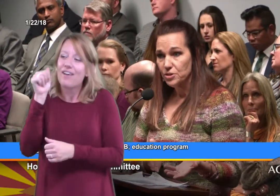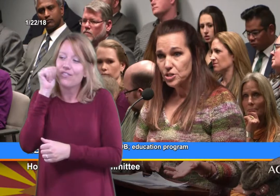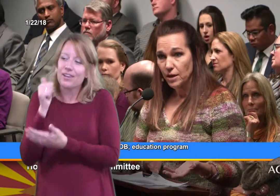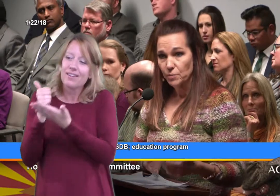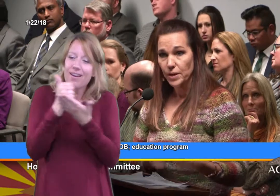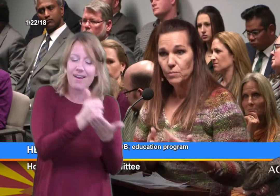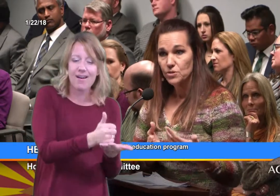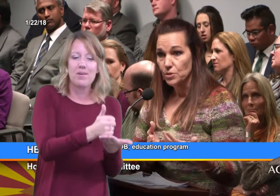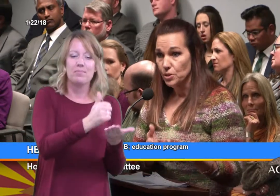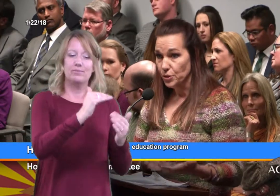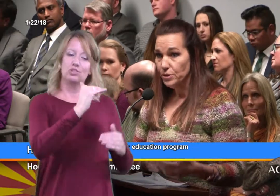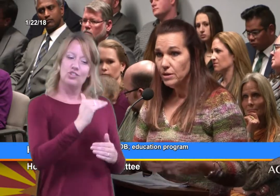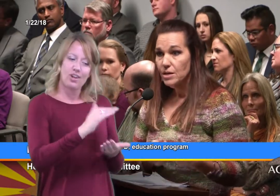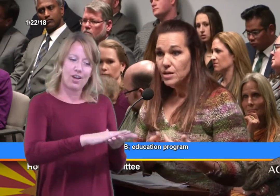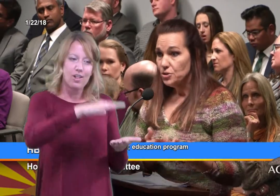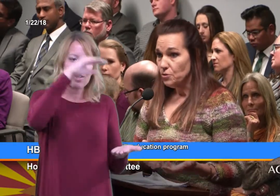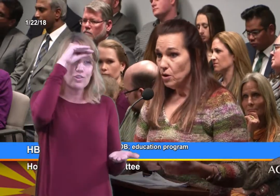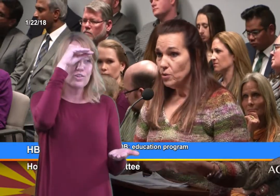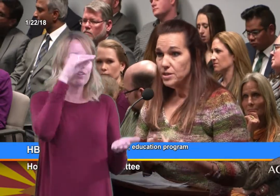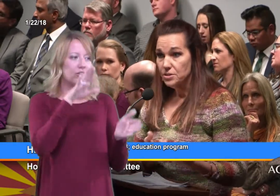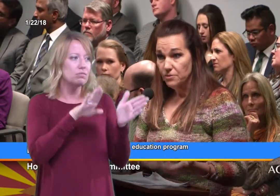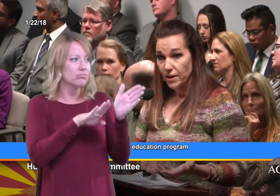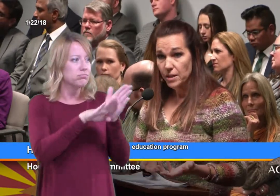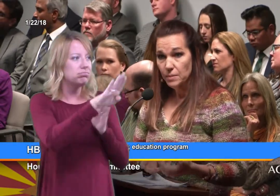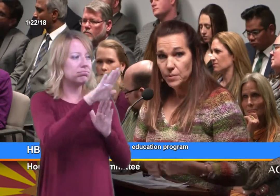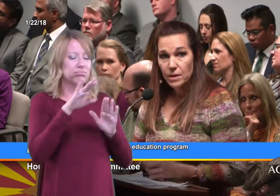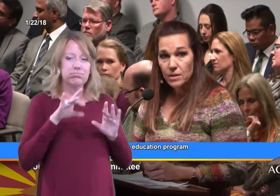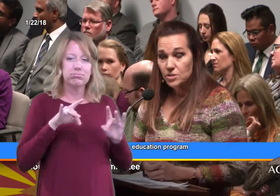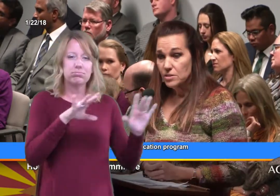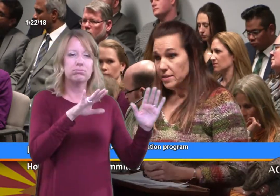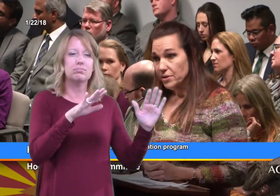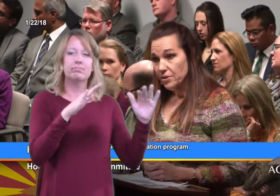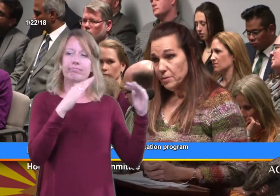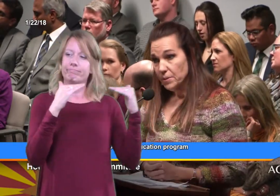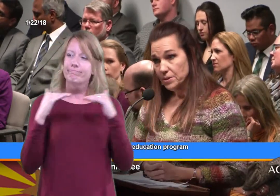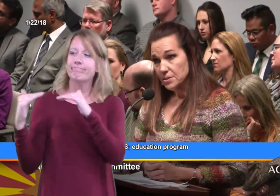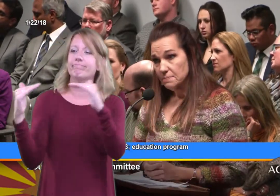child be able to learn, to grow, and to develop just like their hearing peers.